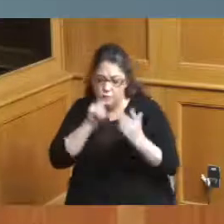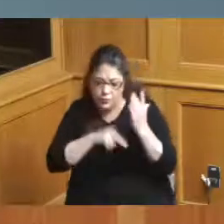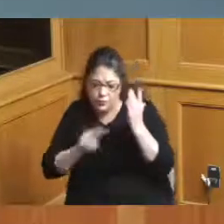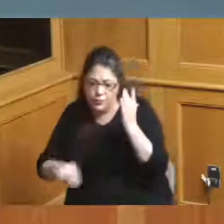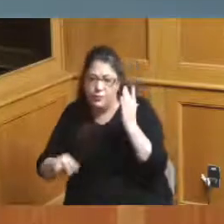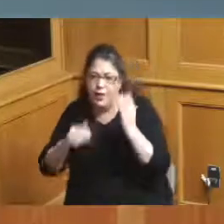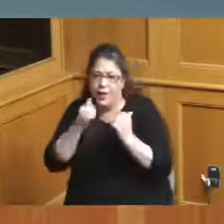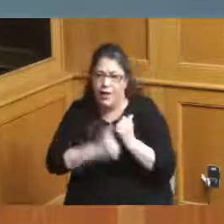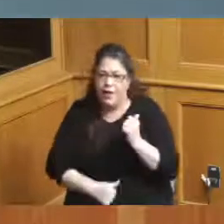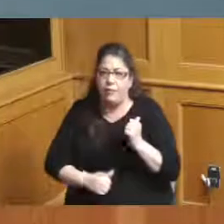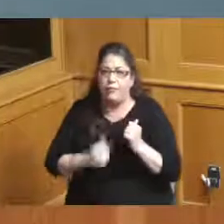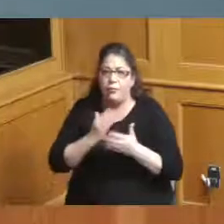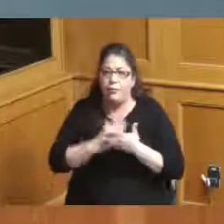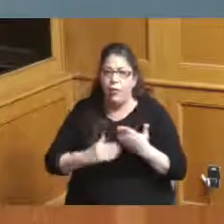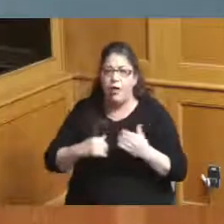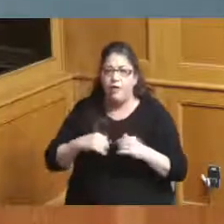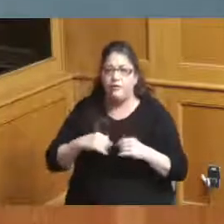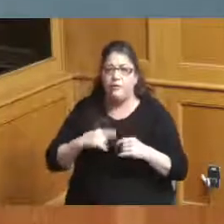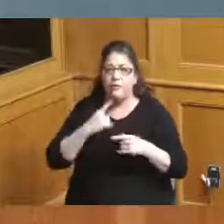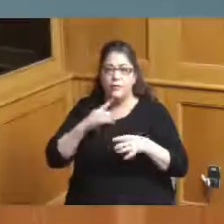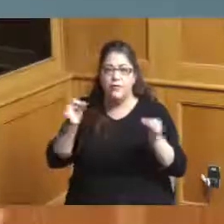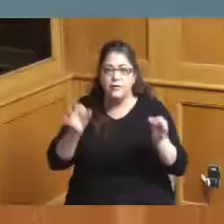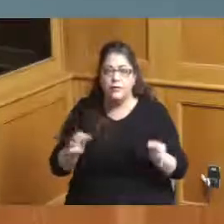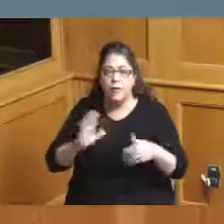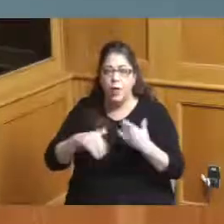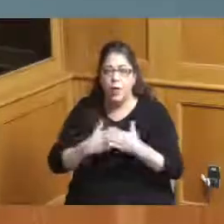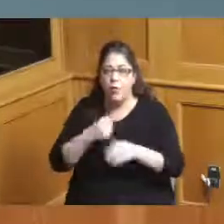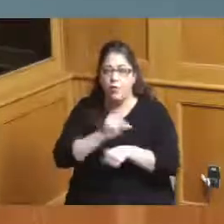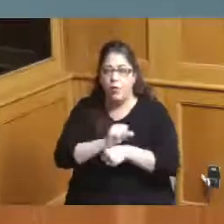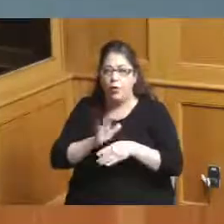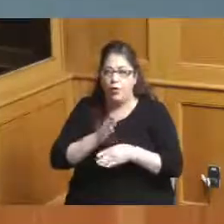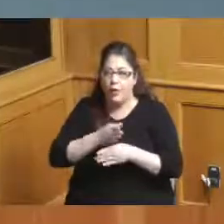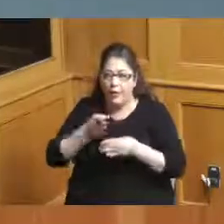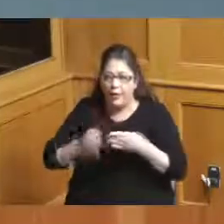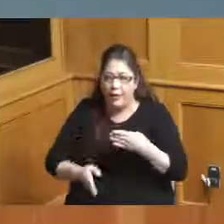resolution because I know we worked on it all weekend everybody I thought back and forth so